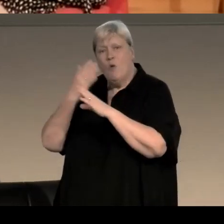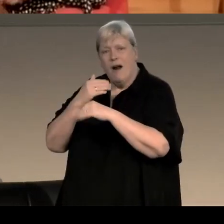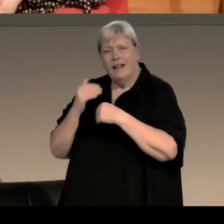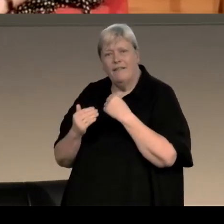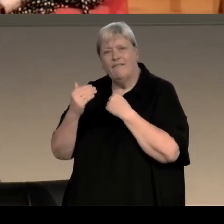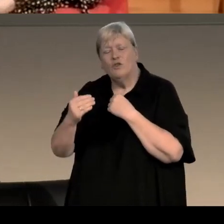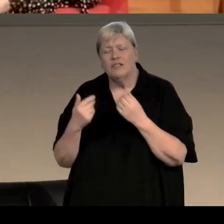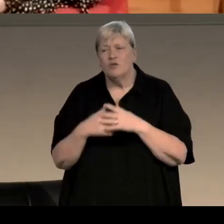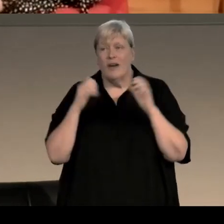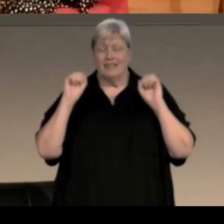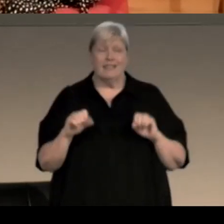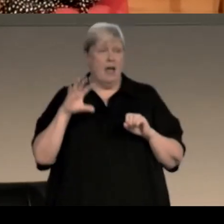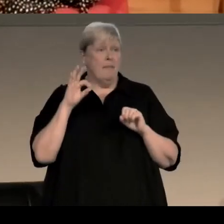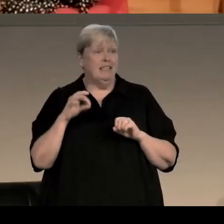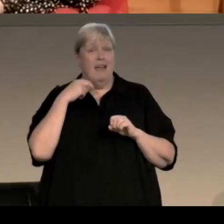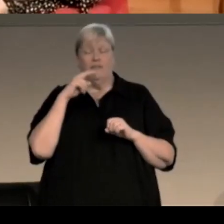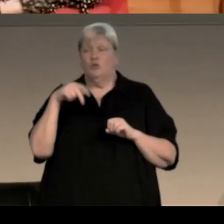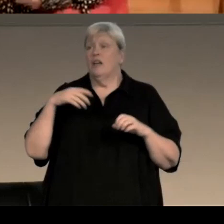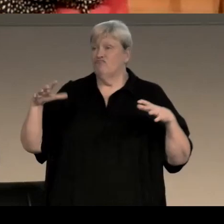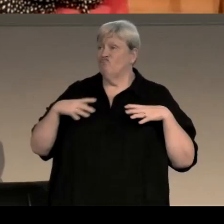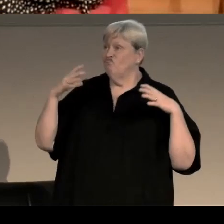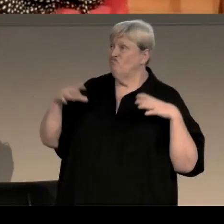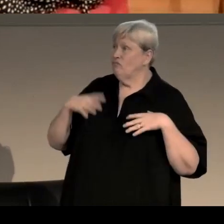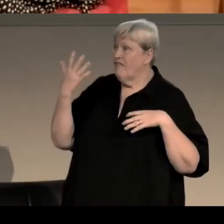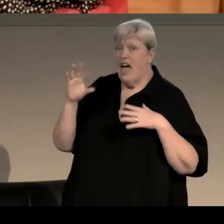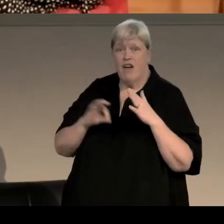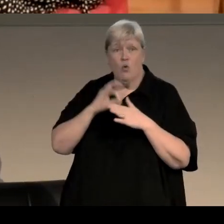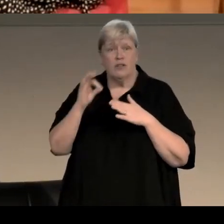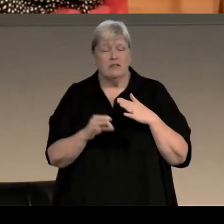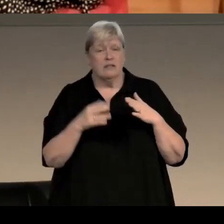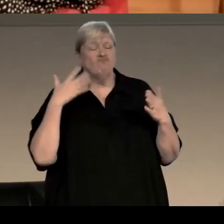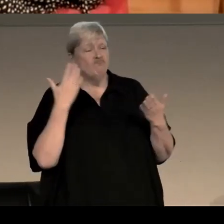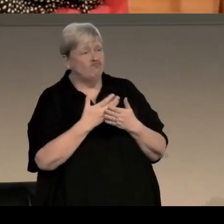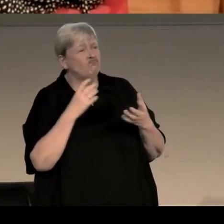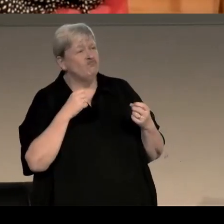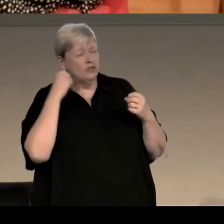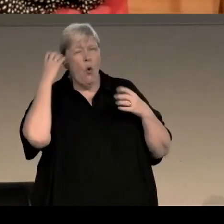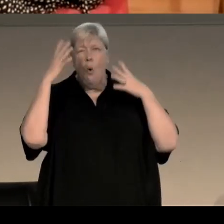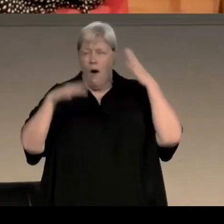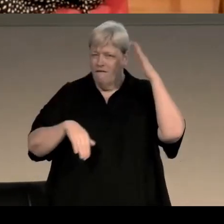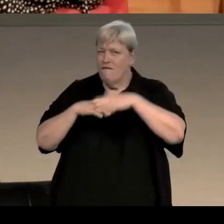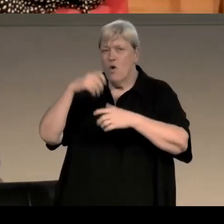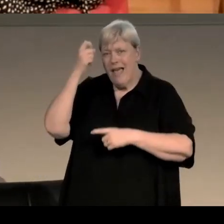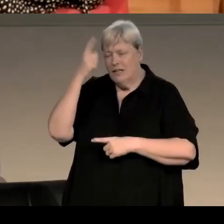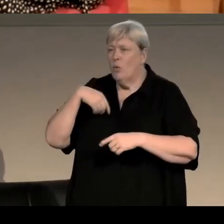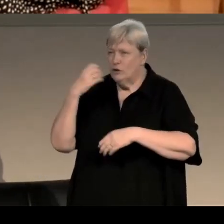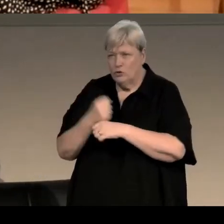So when I sat down on Monday afternoons for my five hours, I had a really clear idea of what I was doing with the time and it was very productive,